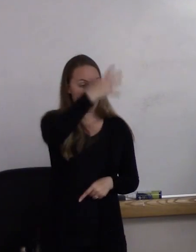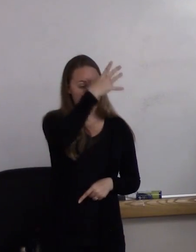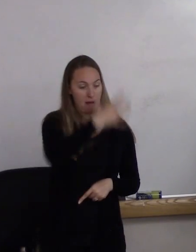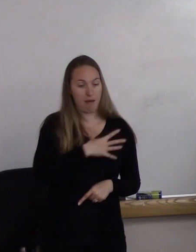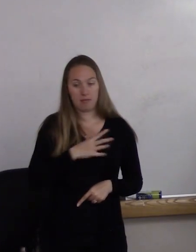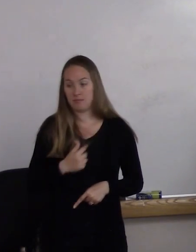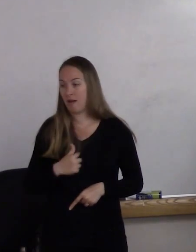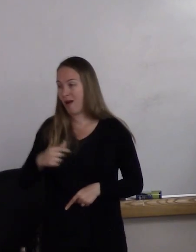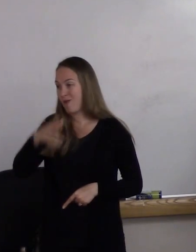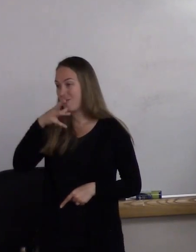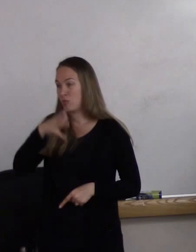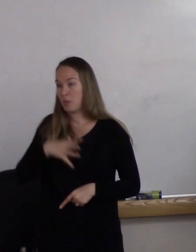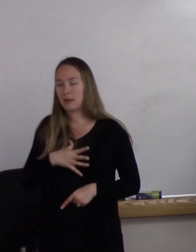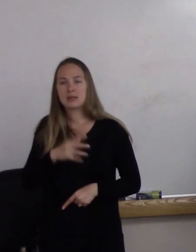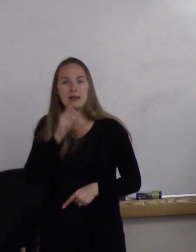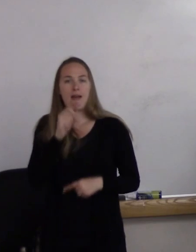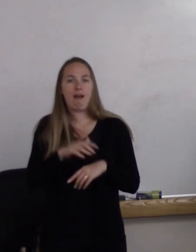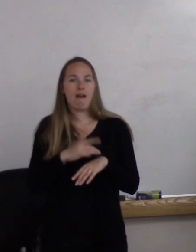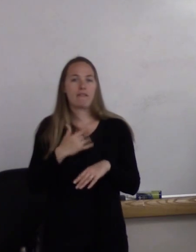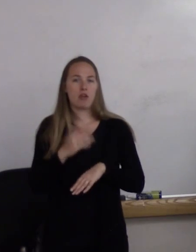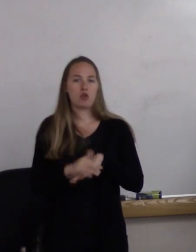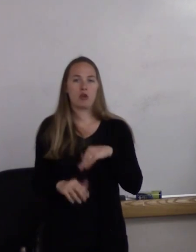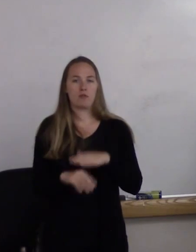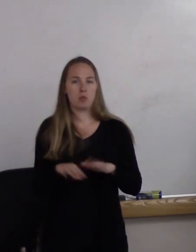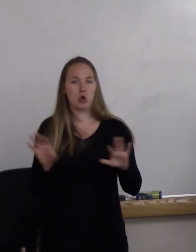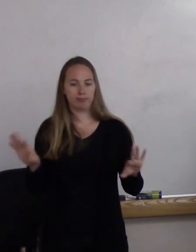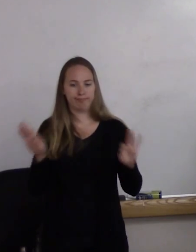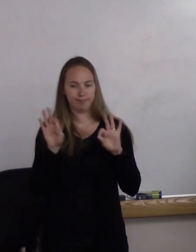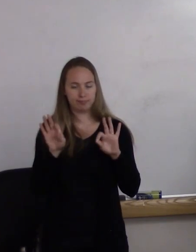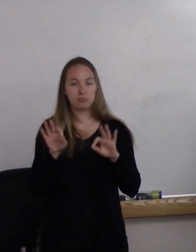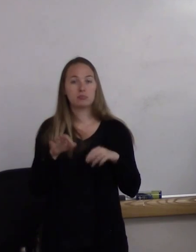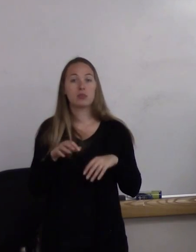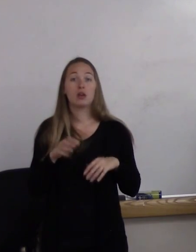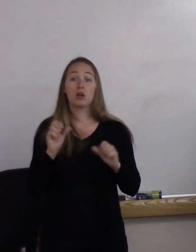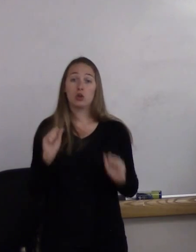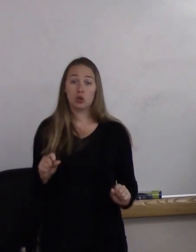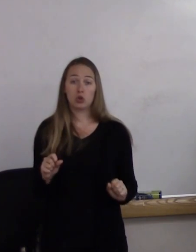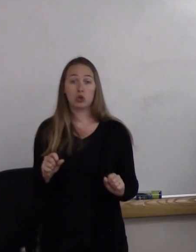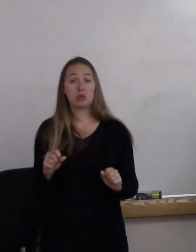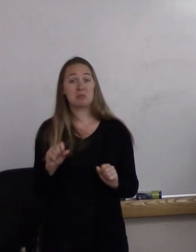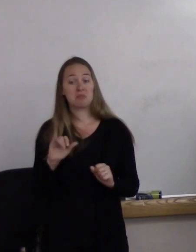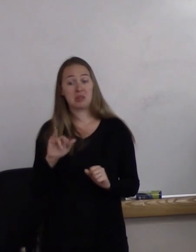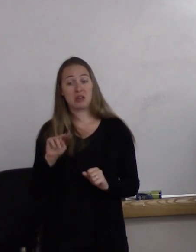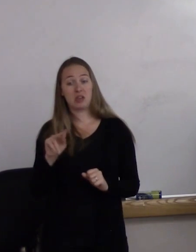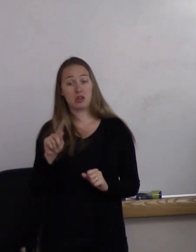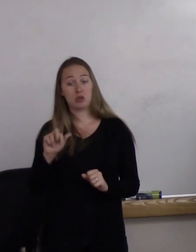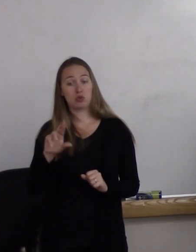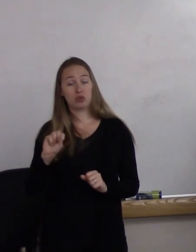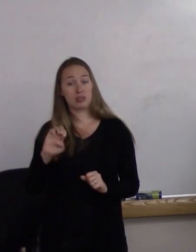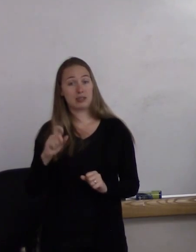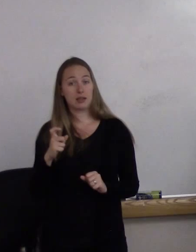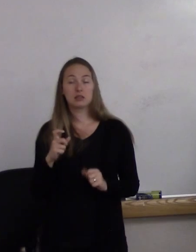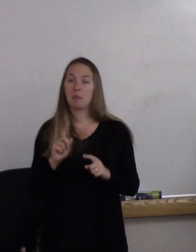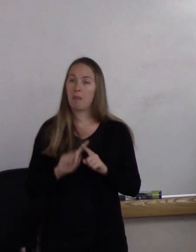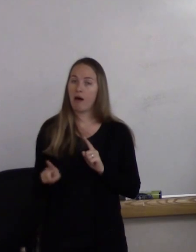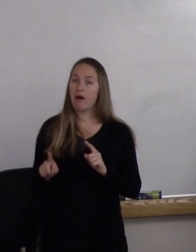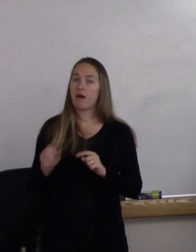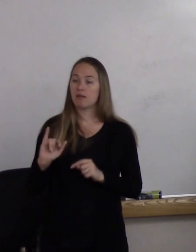of their gender identity. They could be individuals who are intersex, though intersex people may select one of these identities